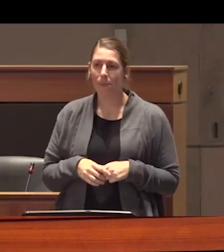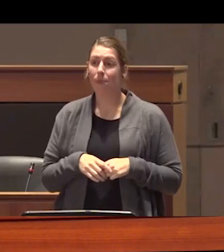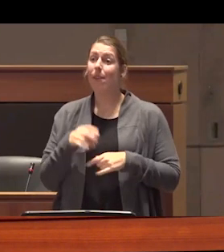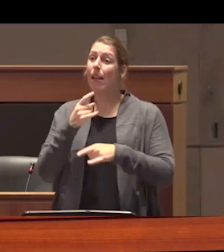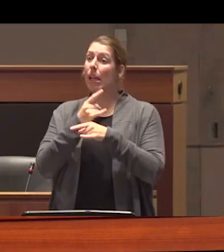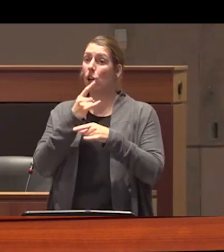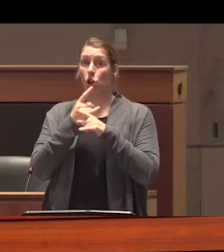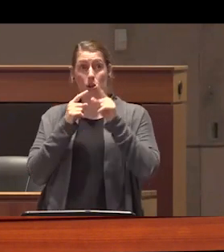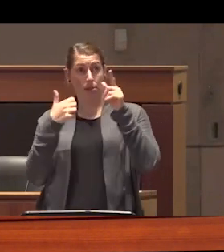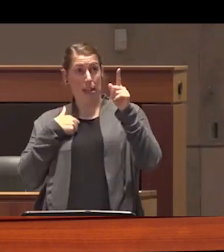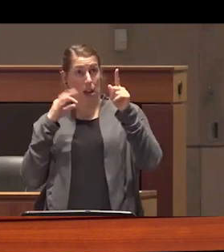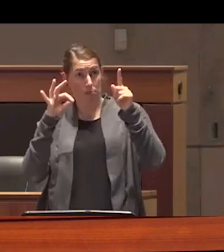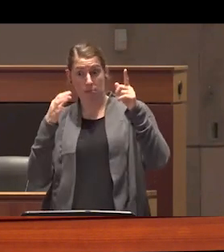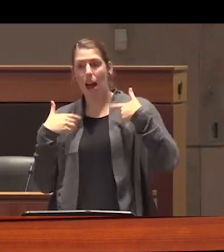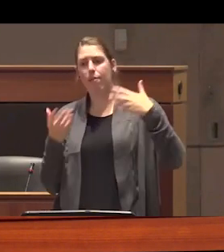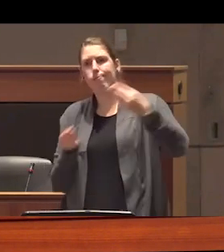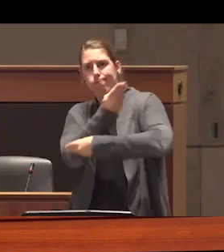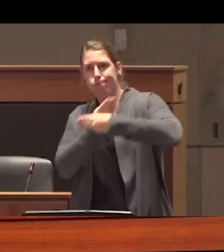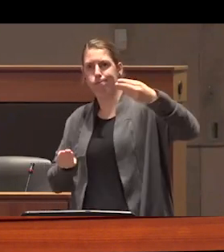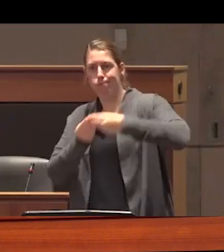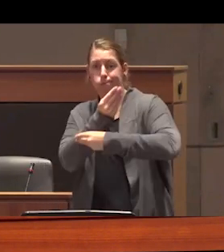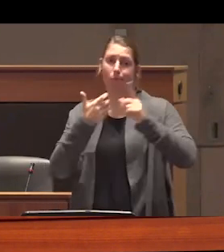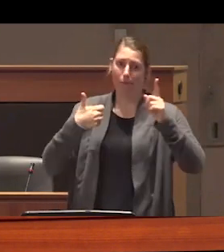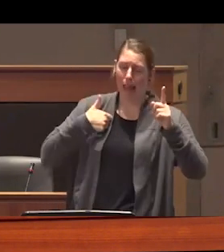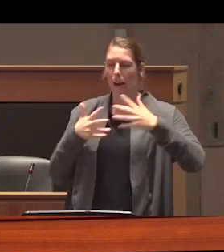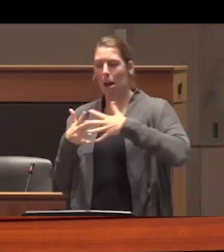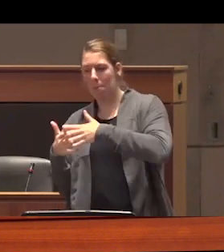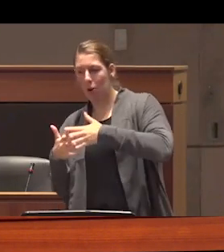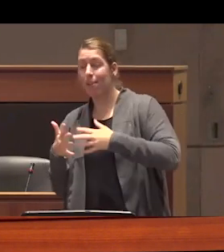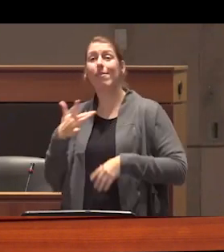freely across the borders with local presses throughout Canada often reporting incidences